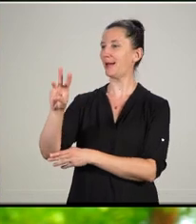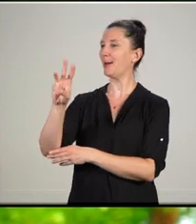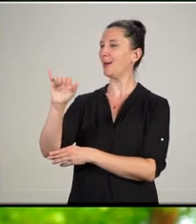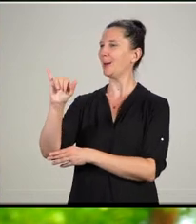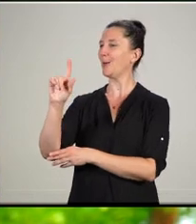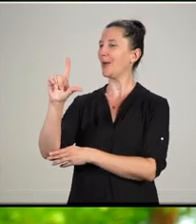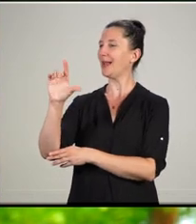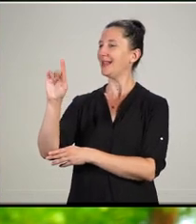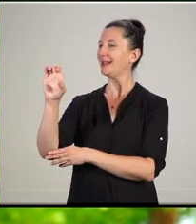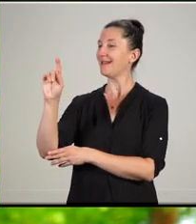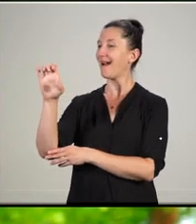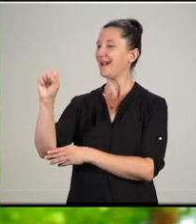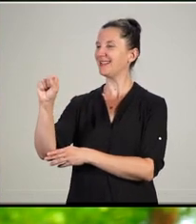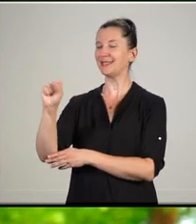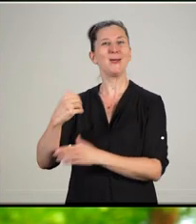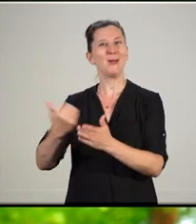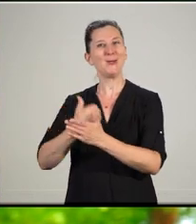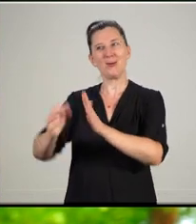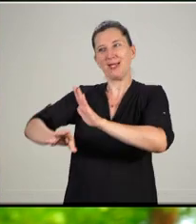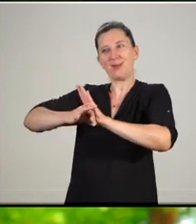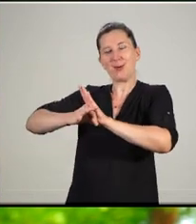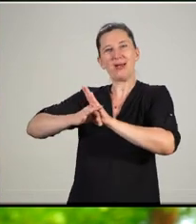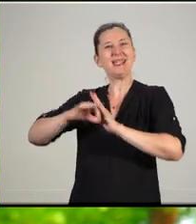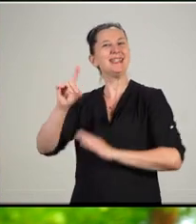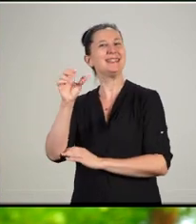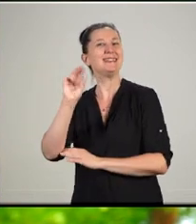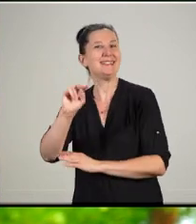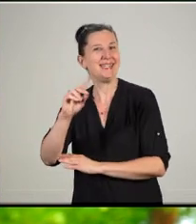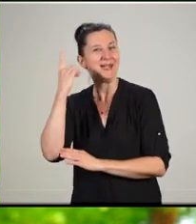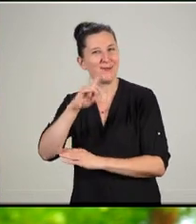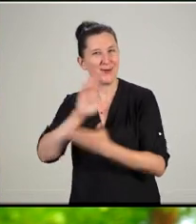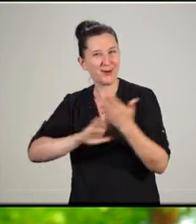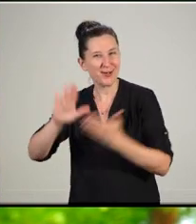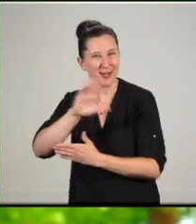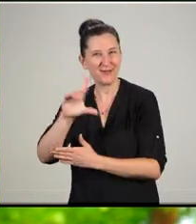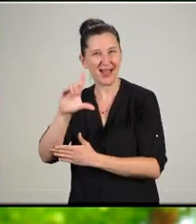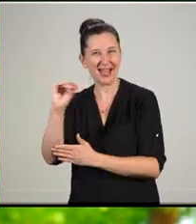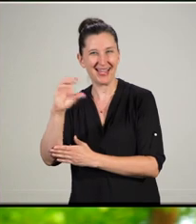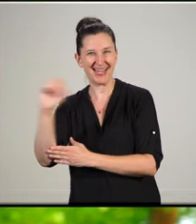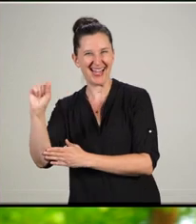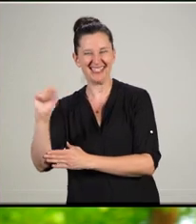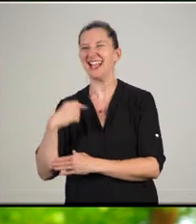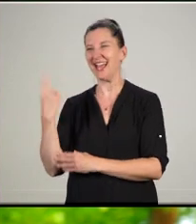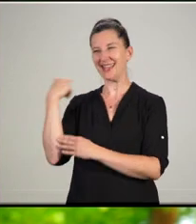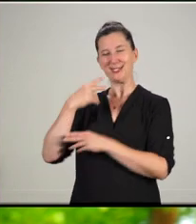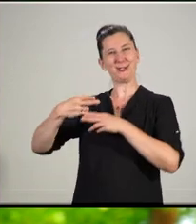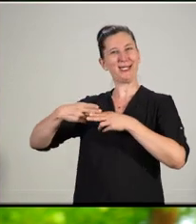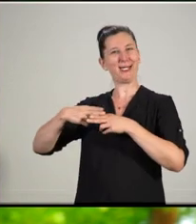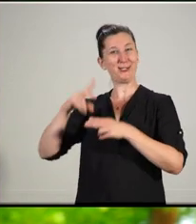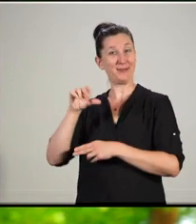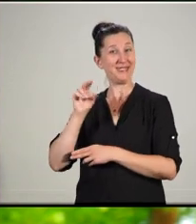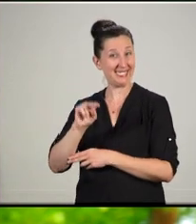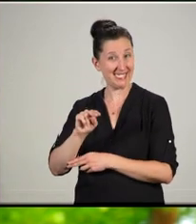College of Letters and Science in June, after he served as our interim dean for a year. He is also the Mary C. Jacoby Professor